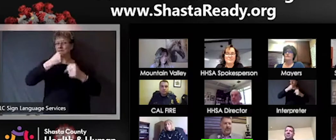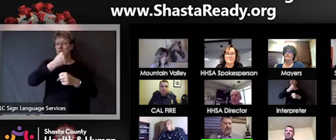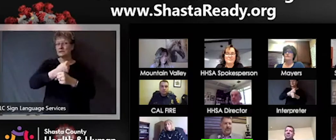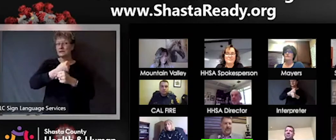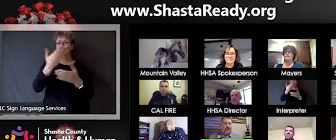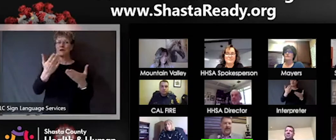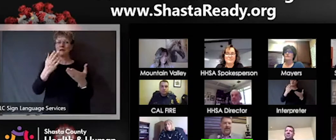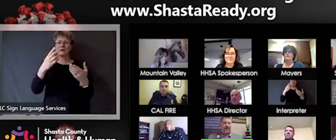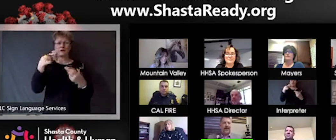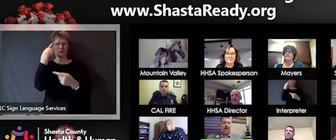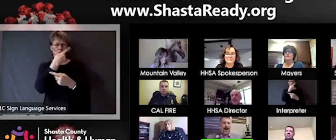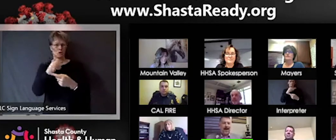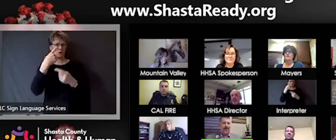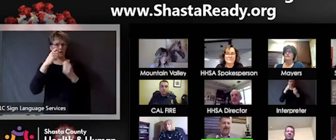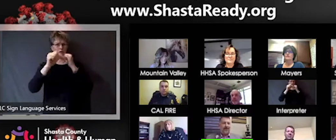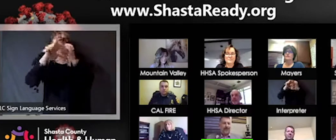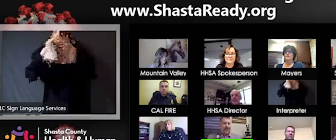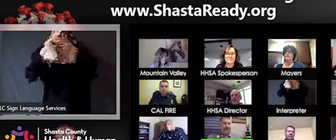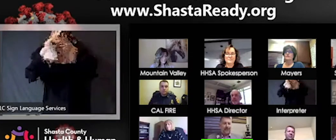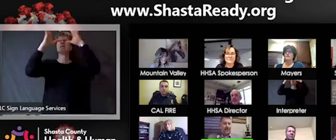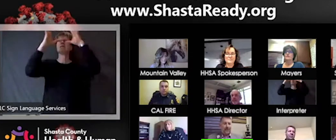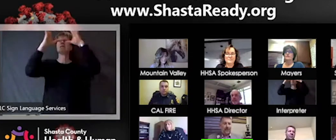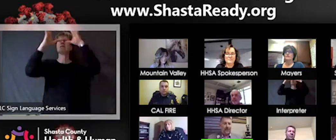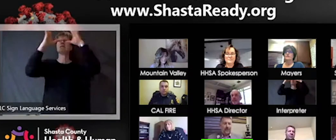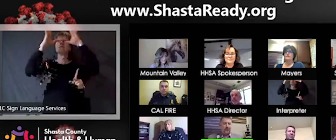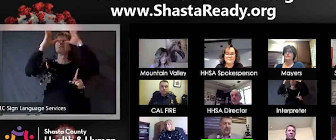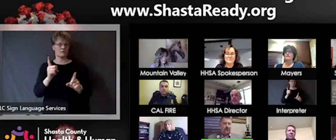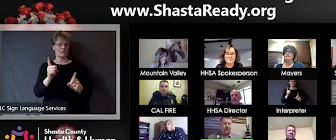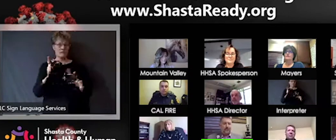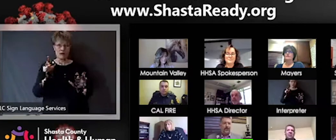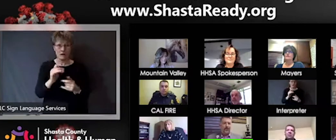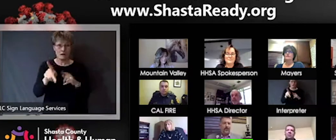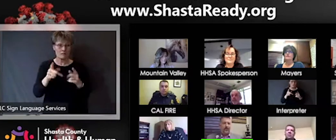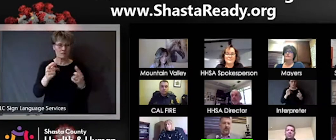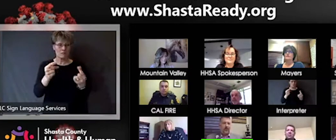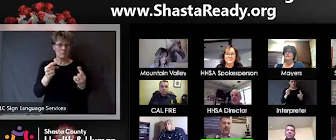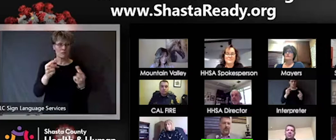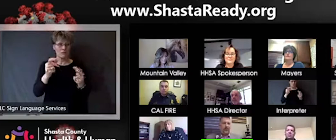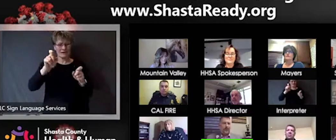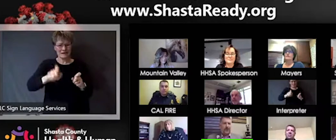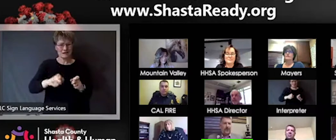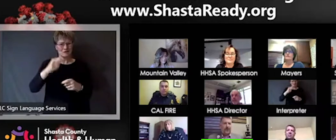take a step back and and look at the greater good that's within our community